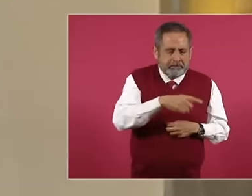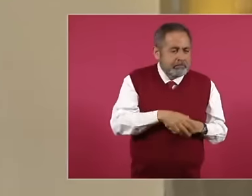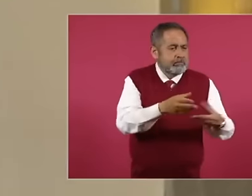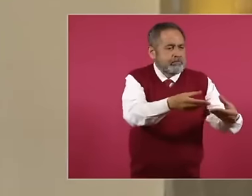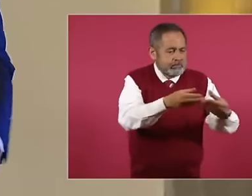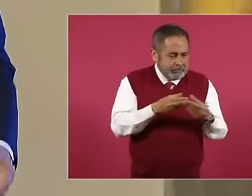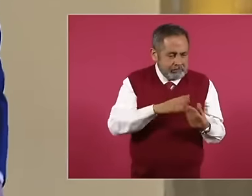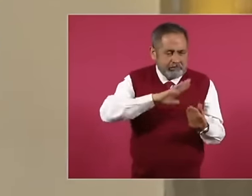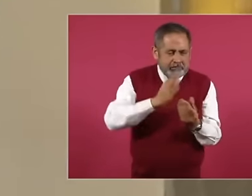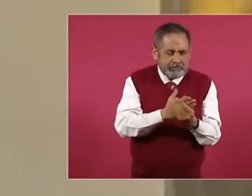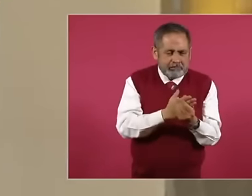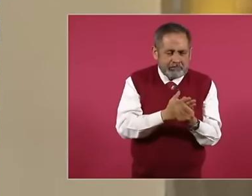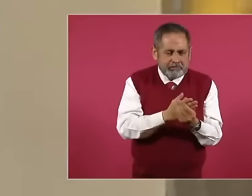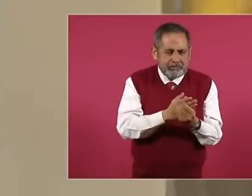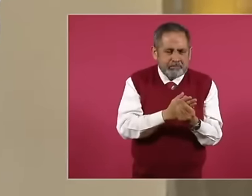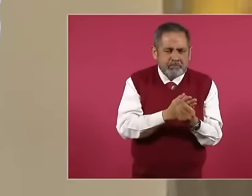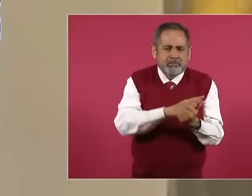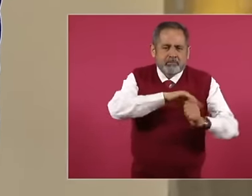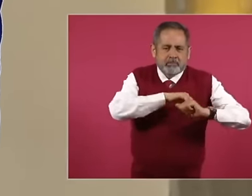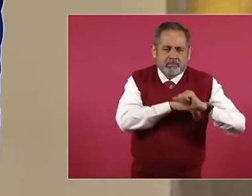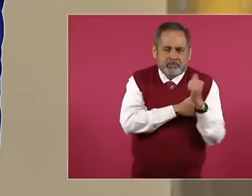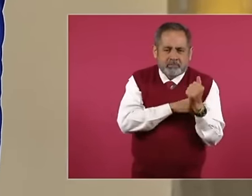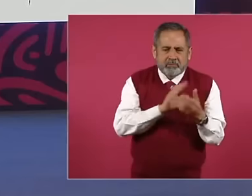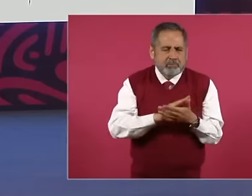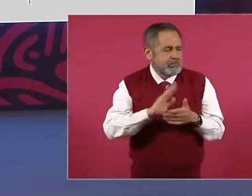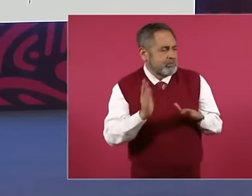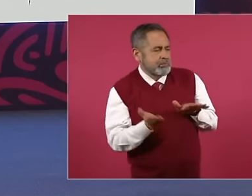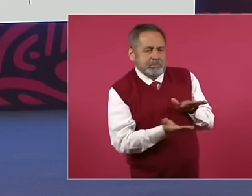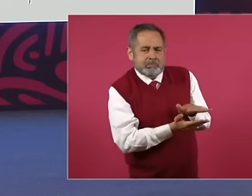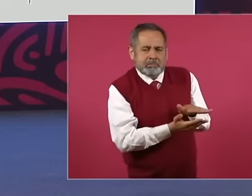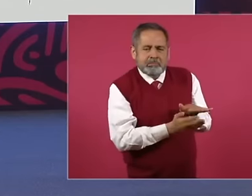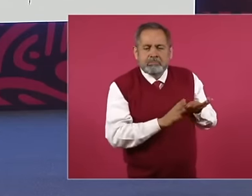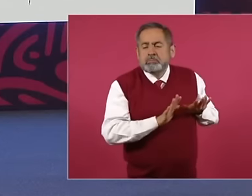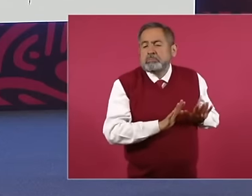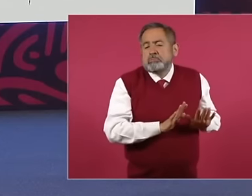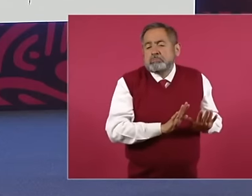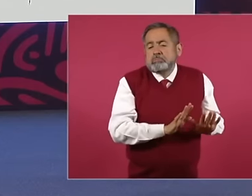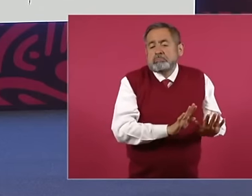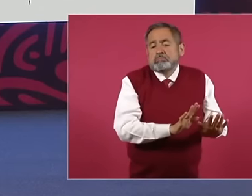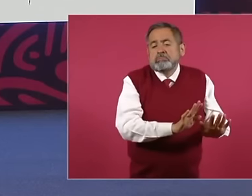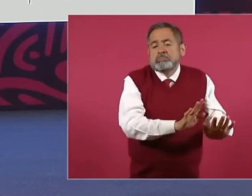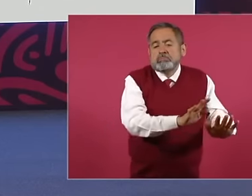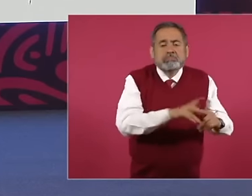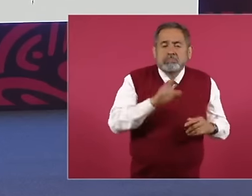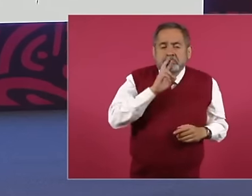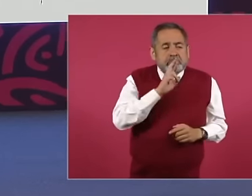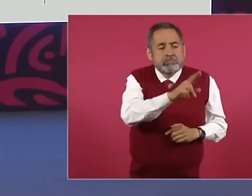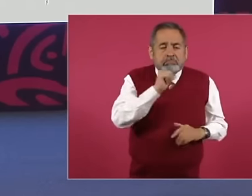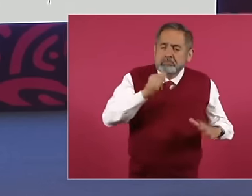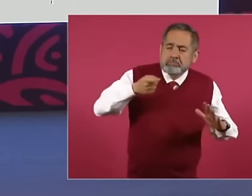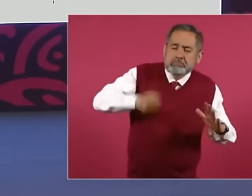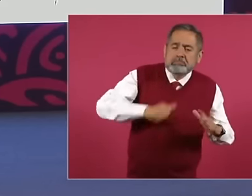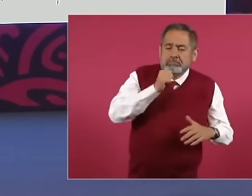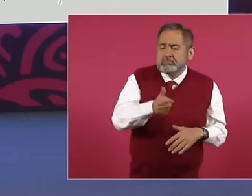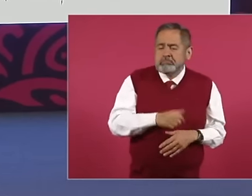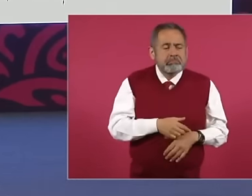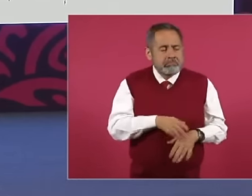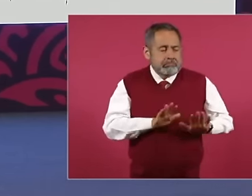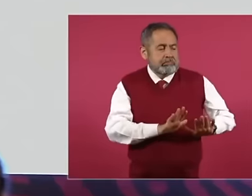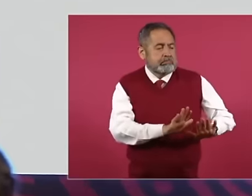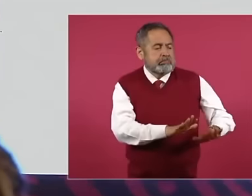months and now the same thing is happening, they are waiting for me to leave because they already have to